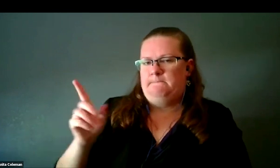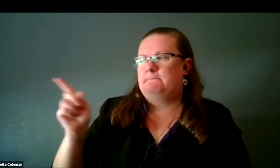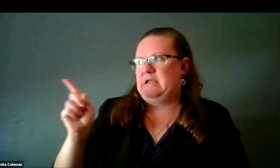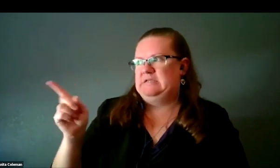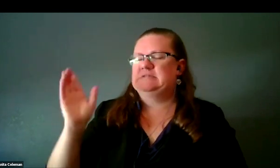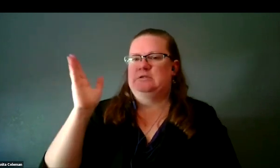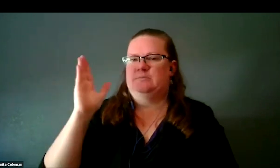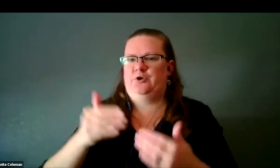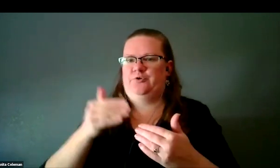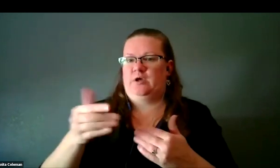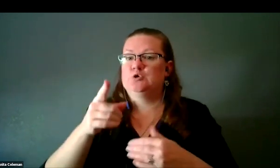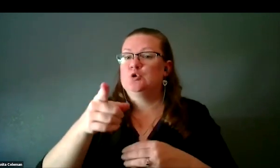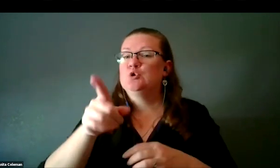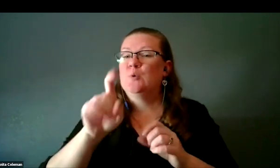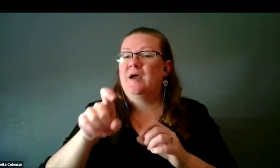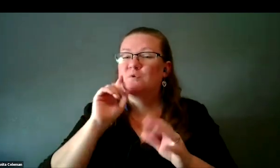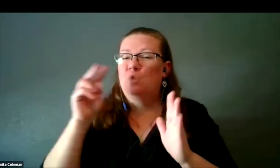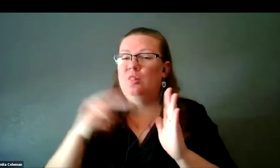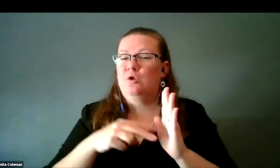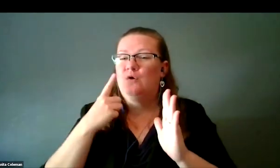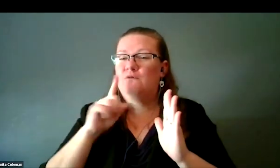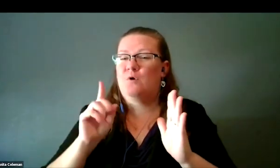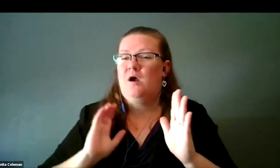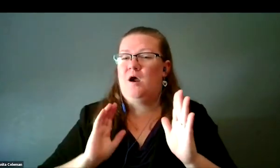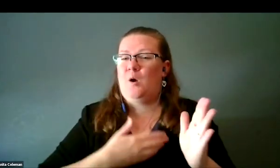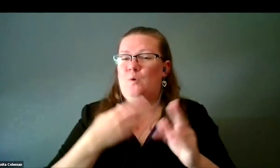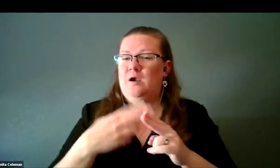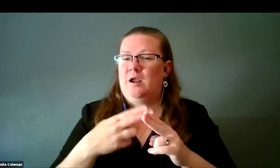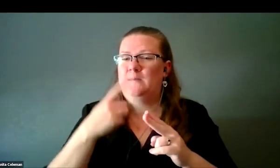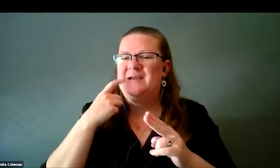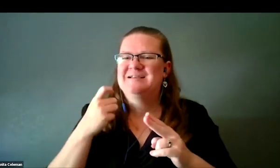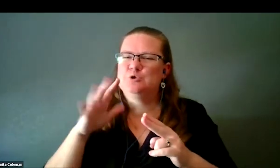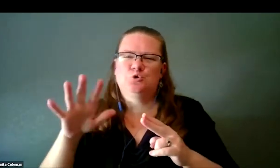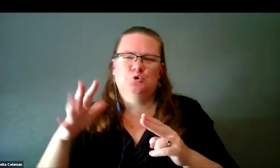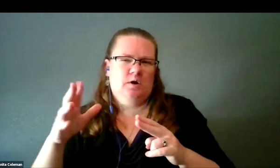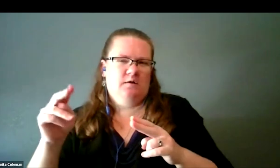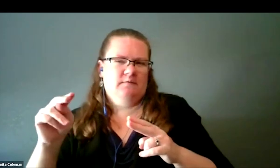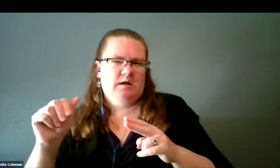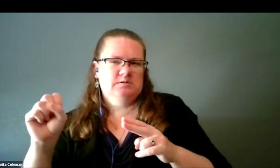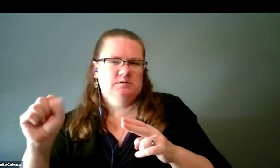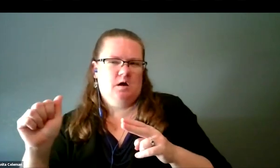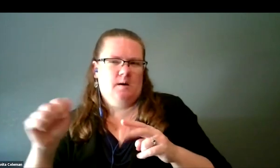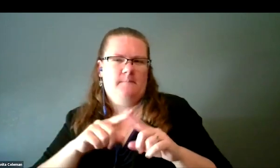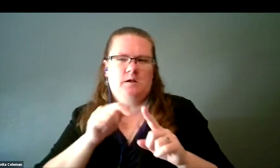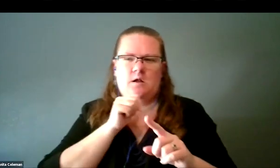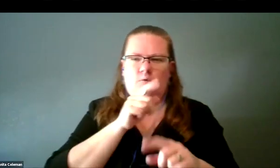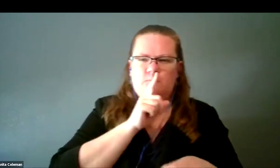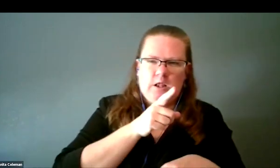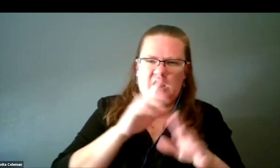you have to look our names up in contributors because they're sort of NASA but not, so you don't get to be on the main page,